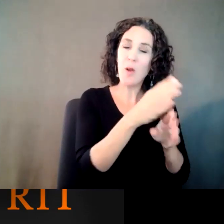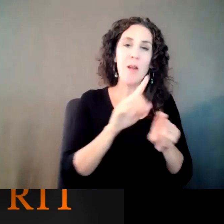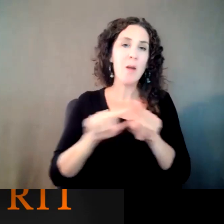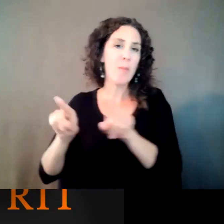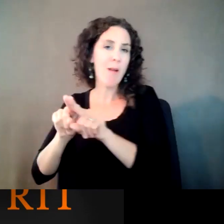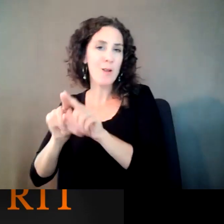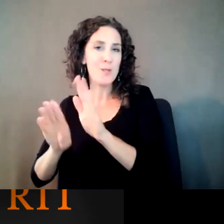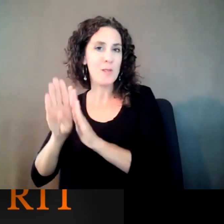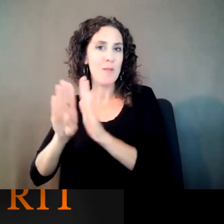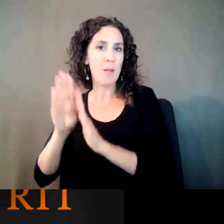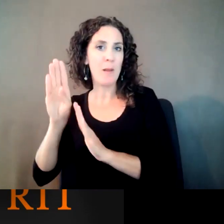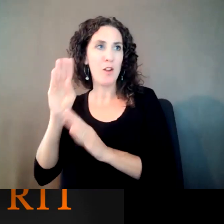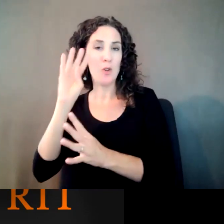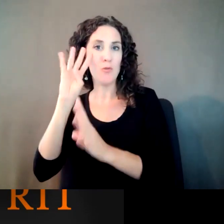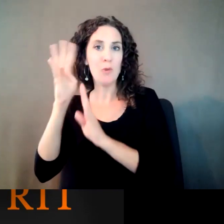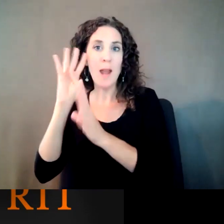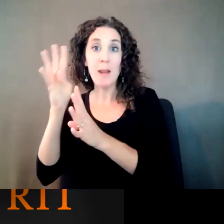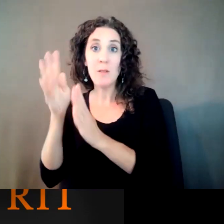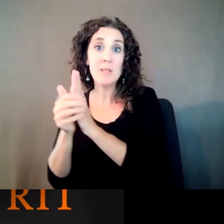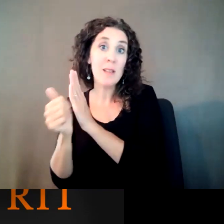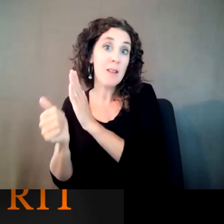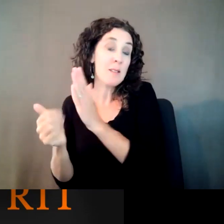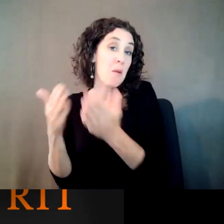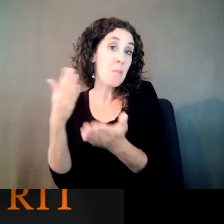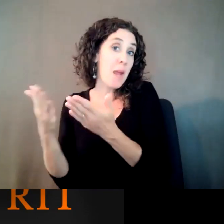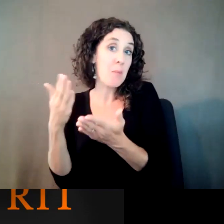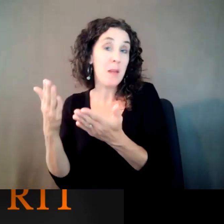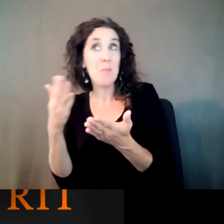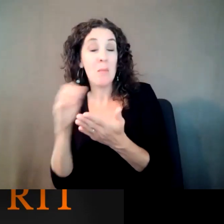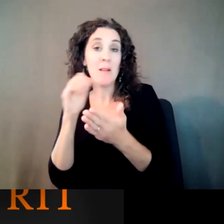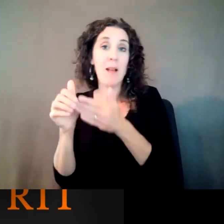these creative skills that may or may not lead to a career. But will certainly inevitably